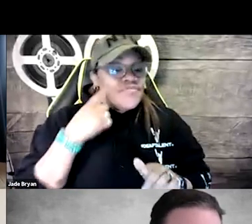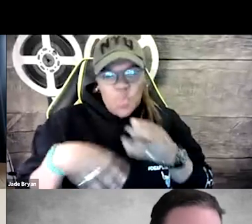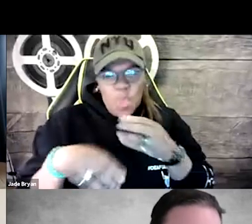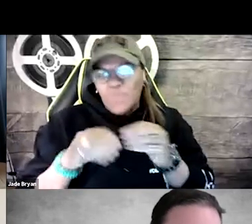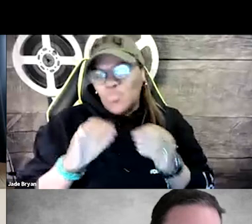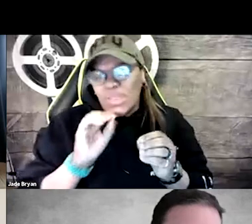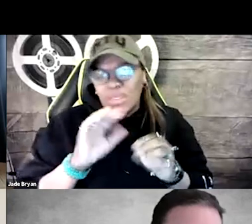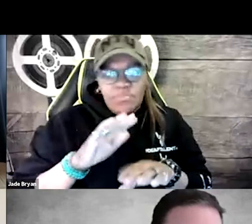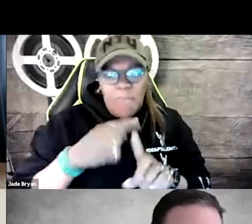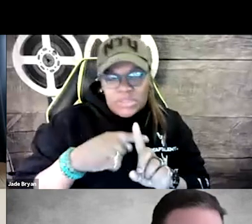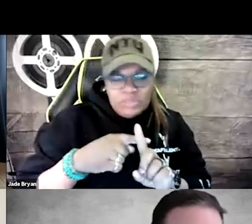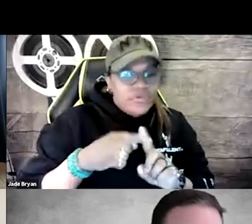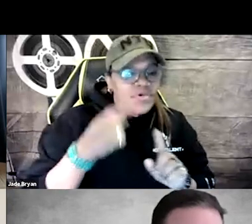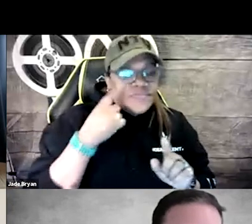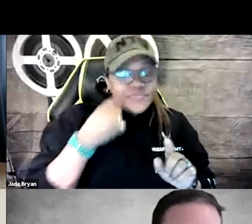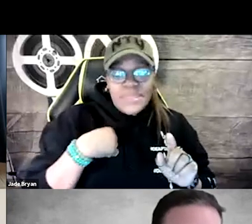Thank you- - I’m sorry I did interrupt,